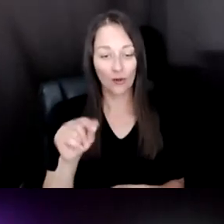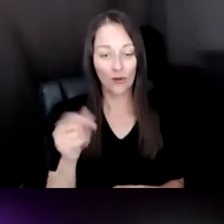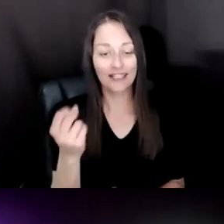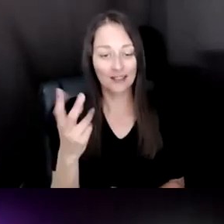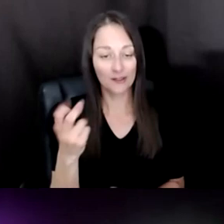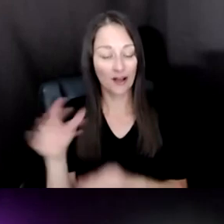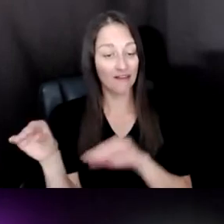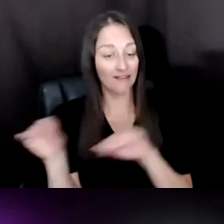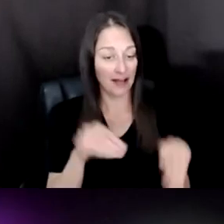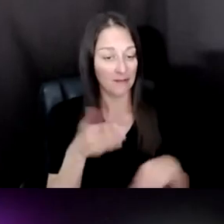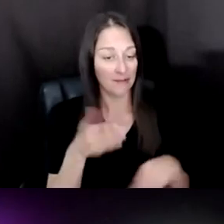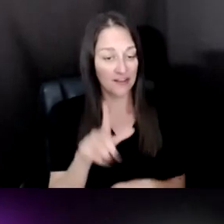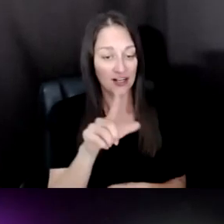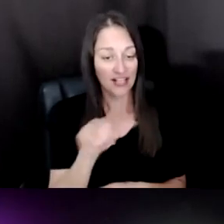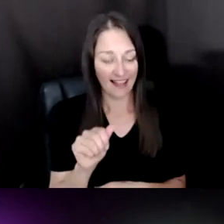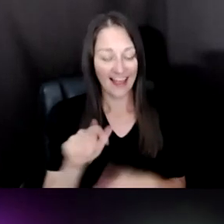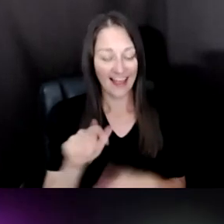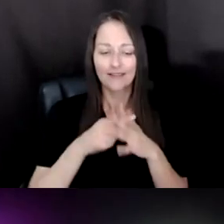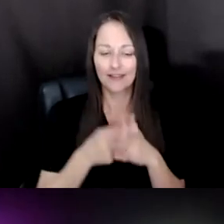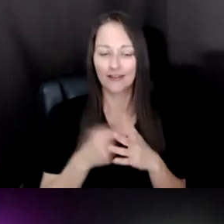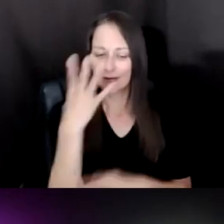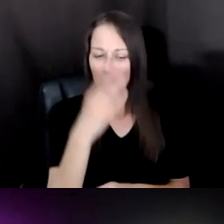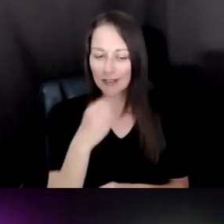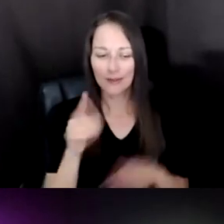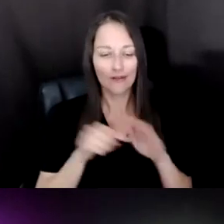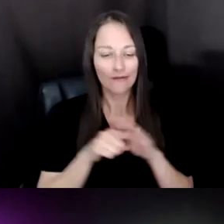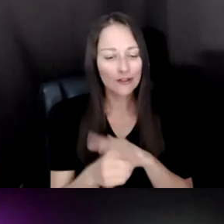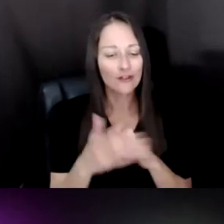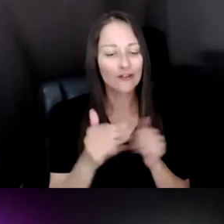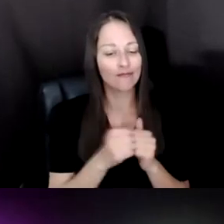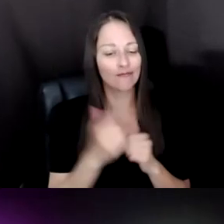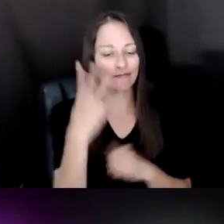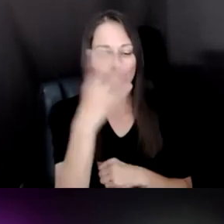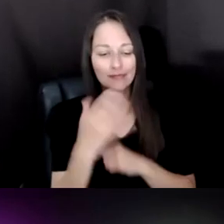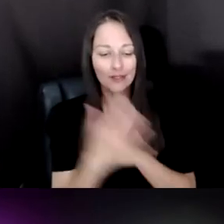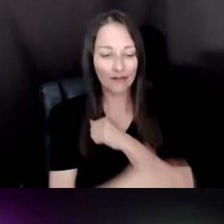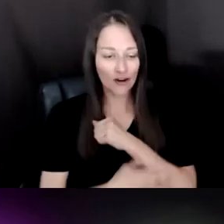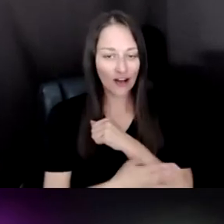THIS BEAUTIFUL COUNTRY AND THEN WHAT HAPPENED WAS HONESTLY TO ASK THE INSTITUTION HOW CAN WE ACHIEVE